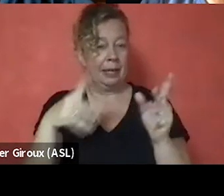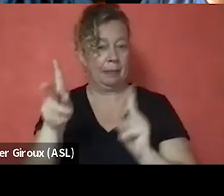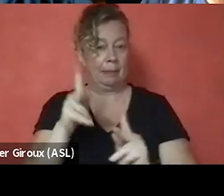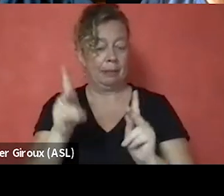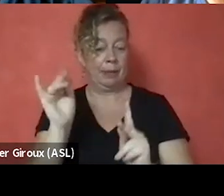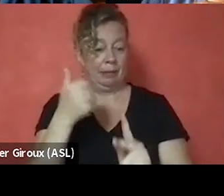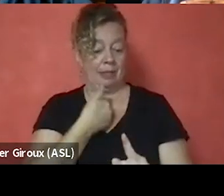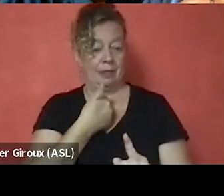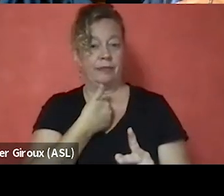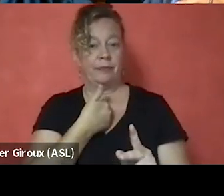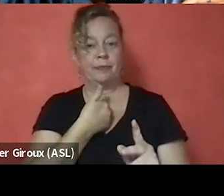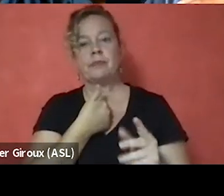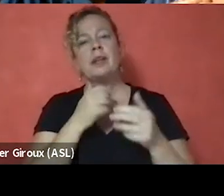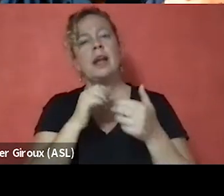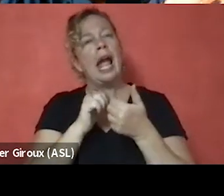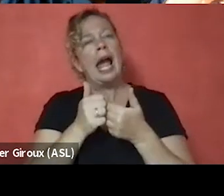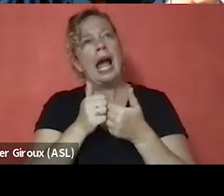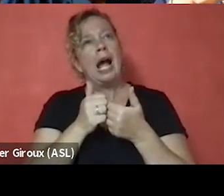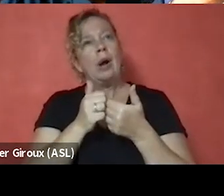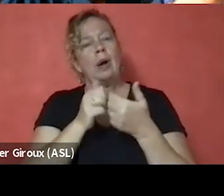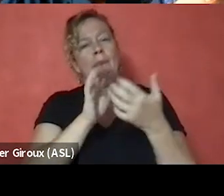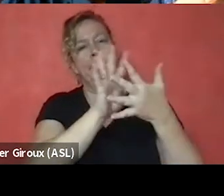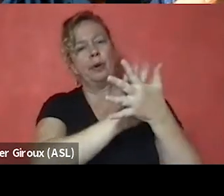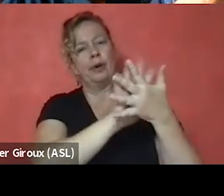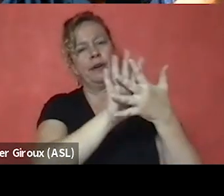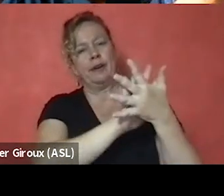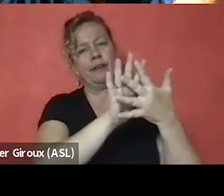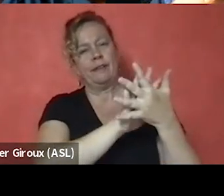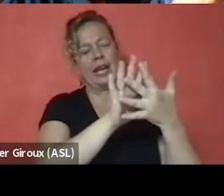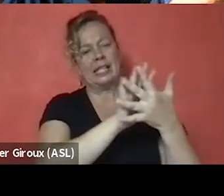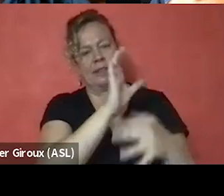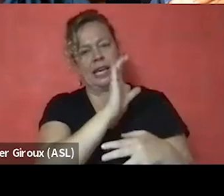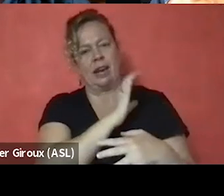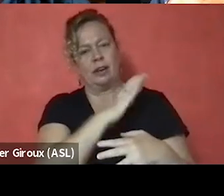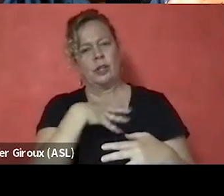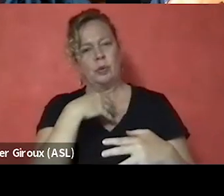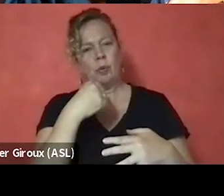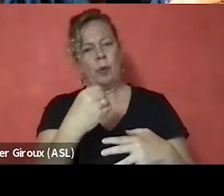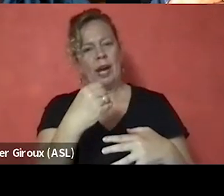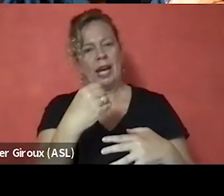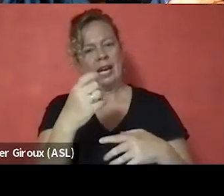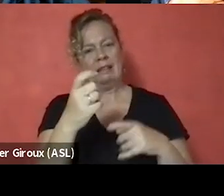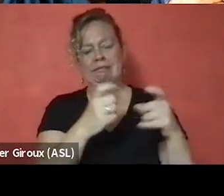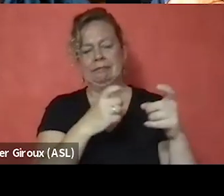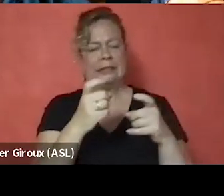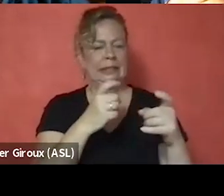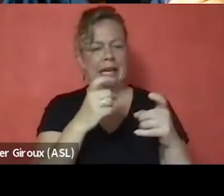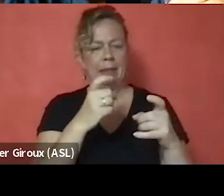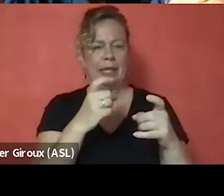how pervasive white dominant cultural characteristics are in all of what we do in our mental health systems,